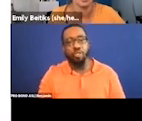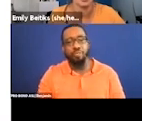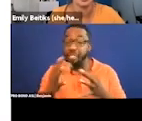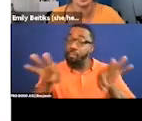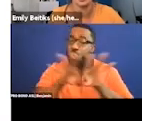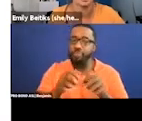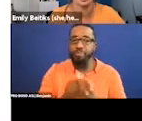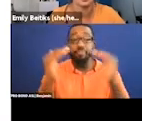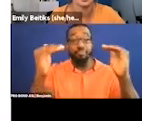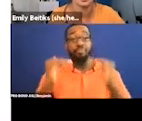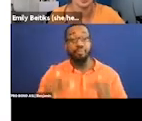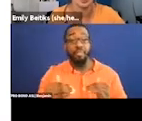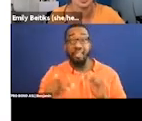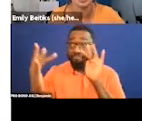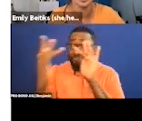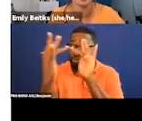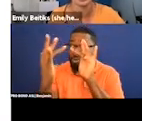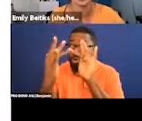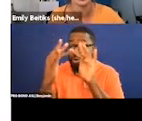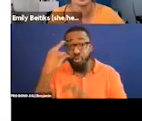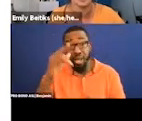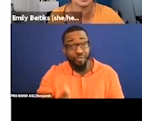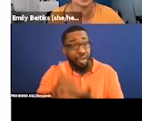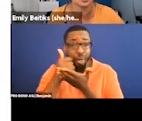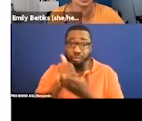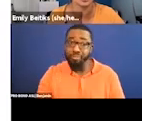yeah, as Thomas mentioned, his pod cast is an amazing resource.